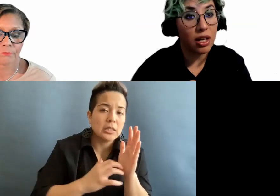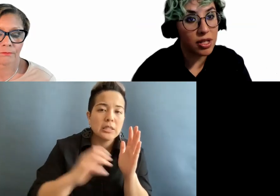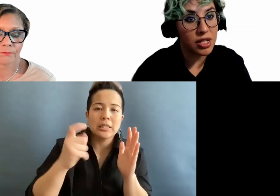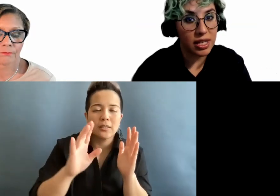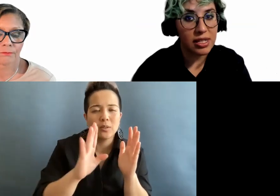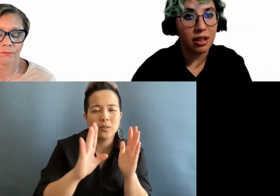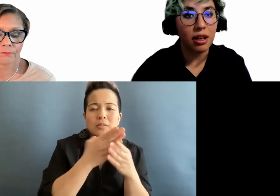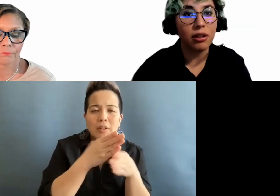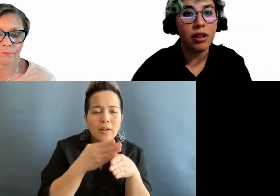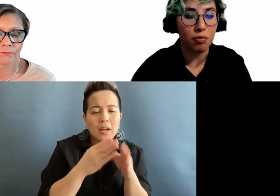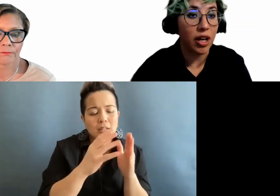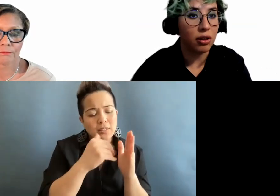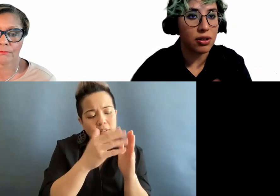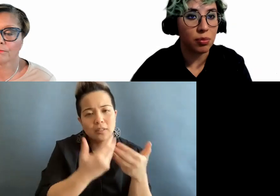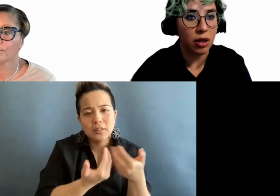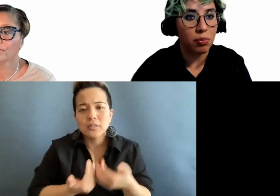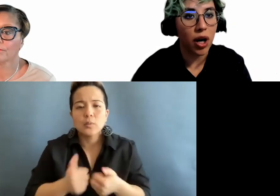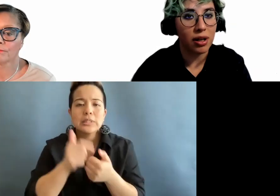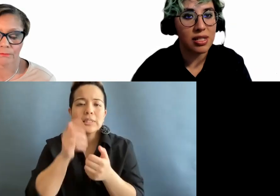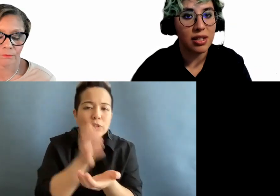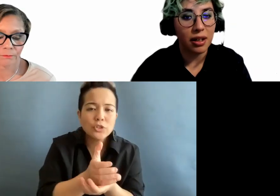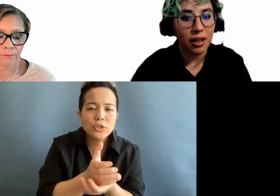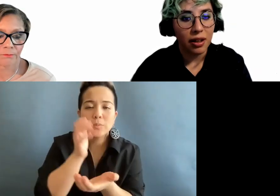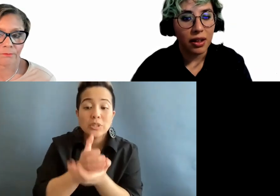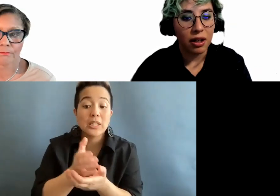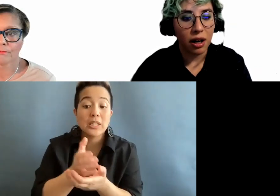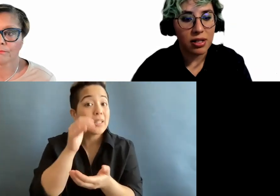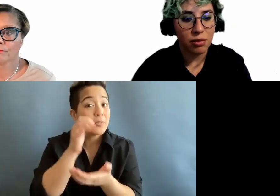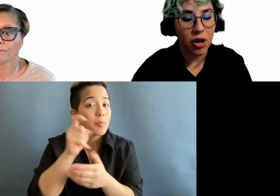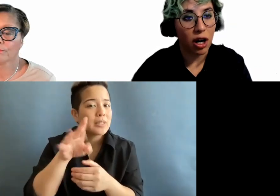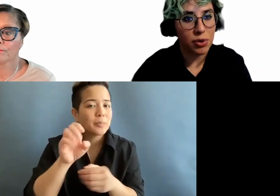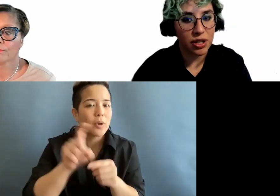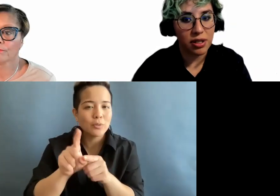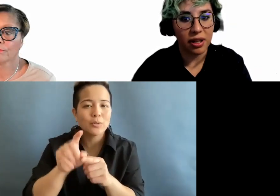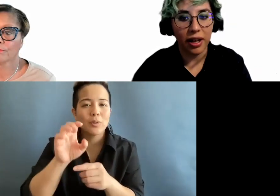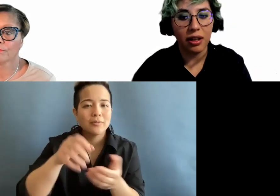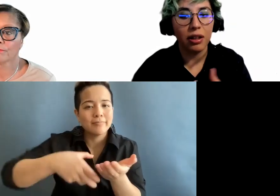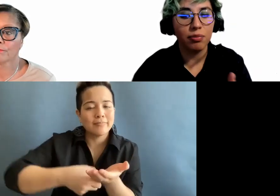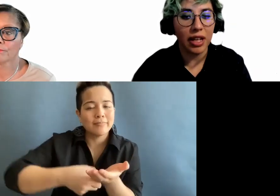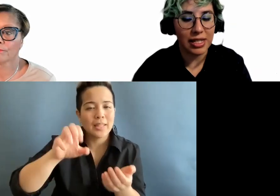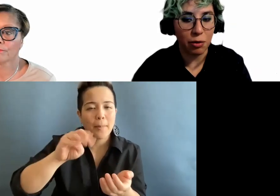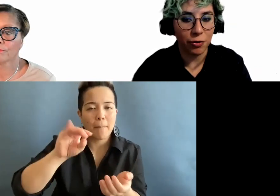images, and that might also be embossed. There are some options, like the example